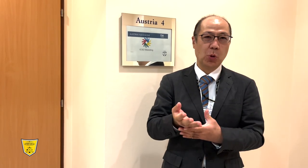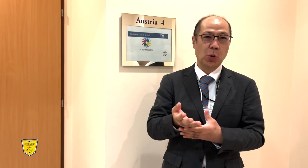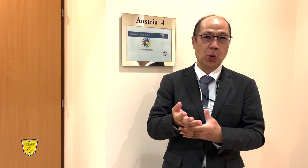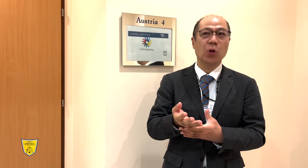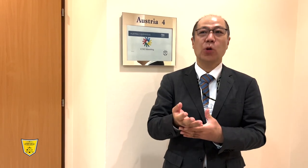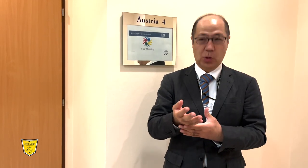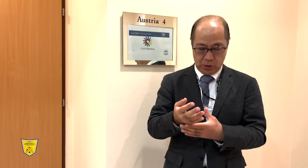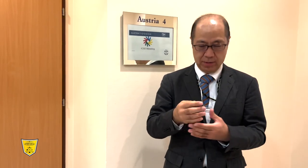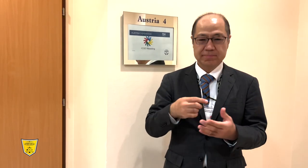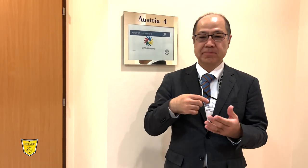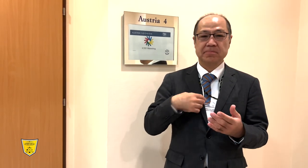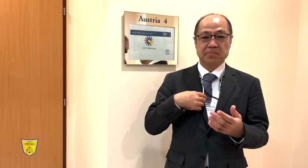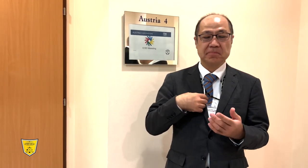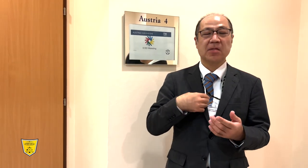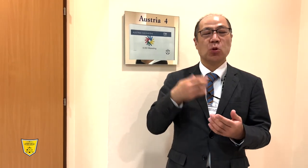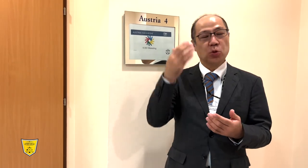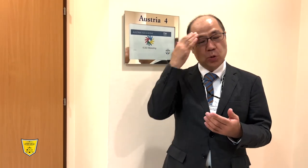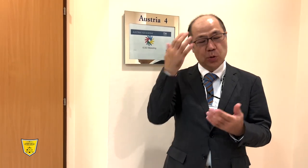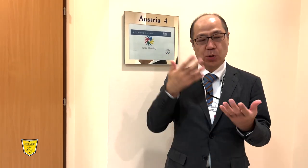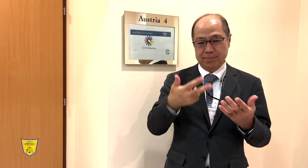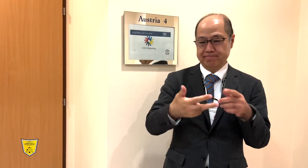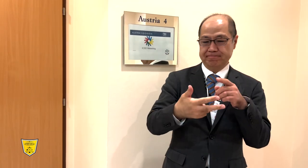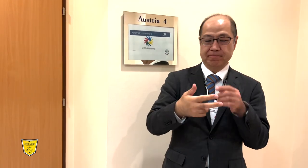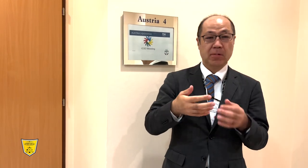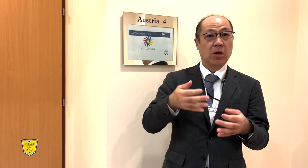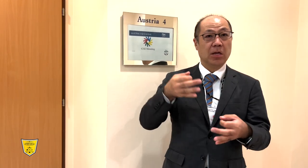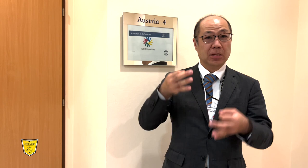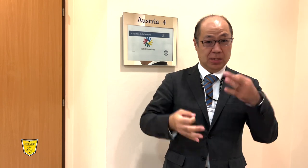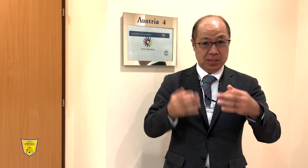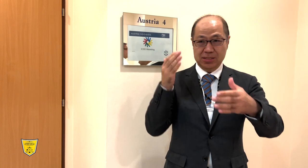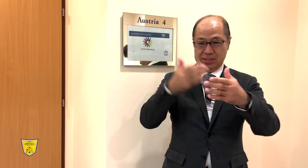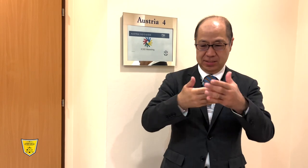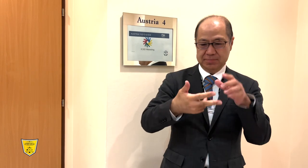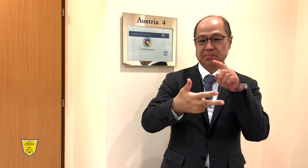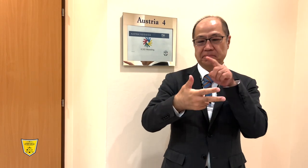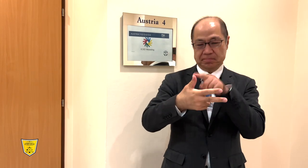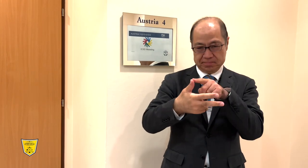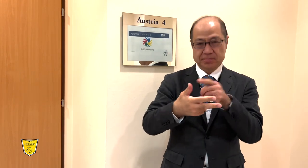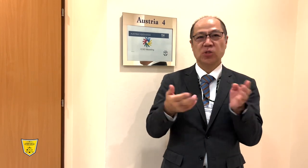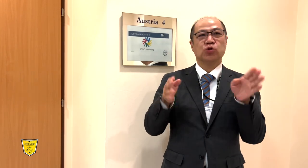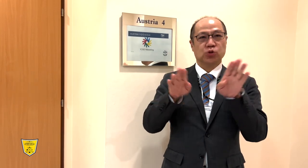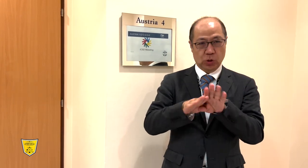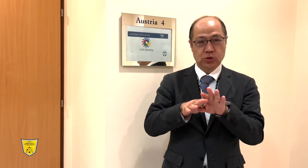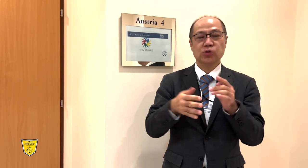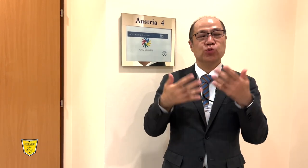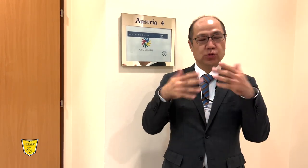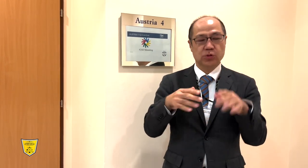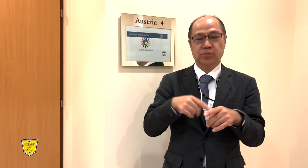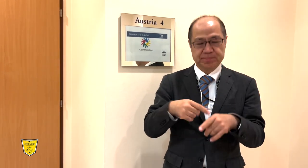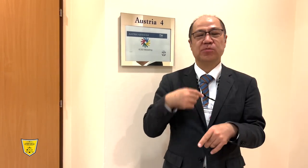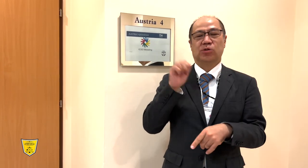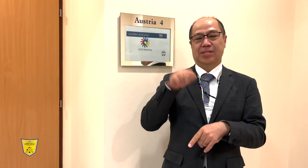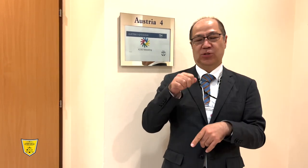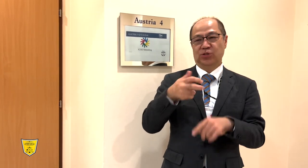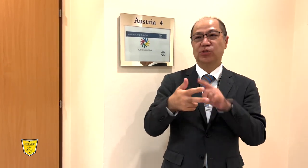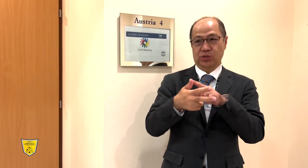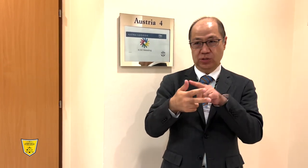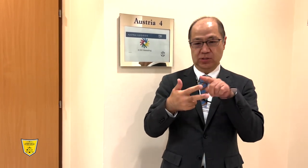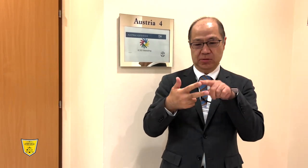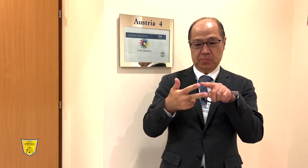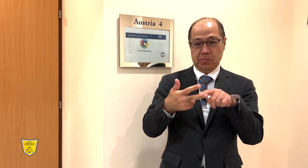I was made aware that the court has already decided.